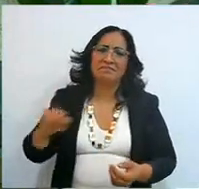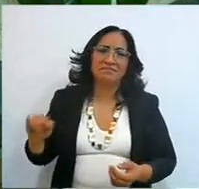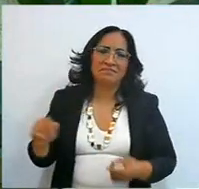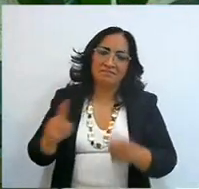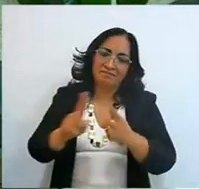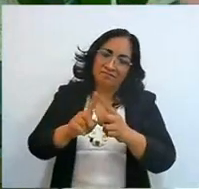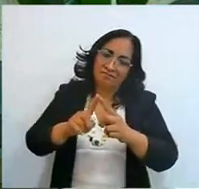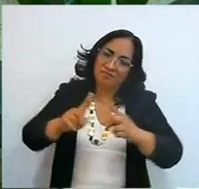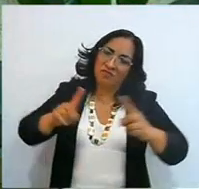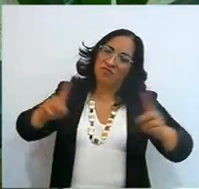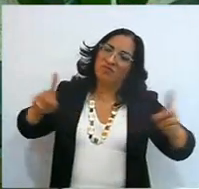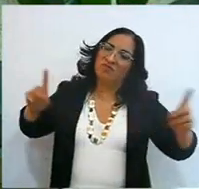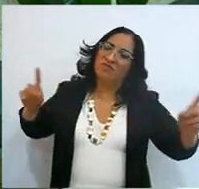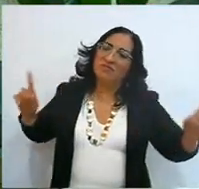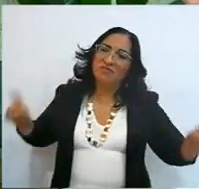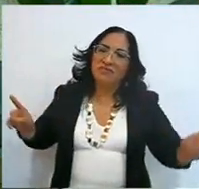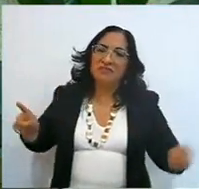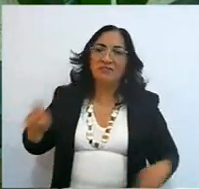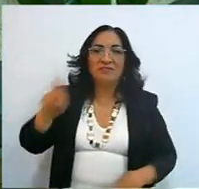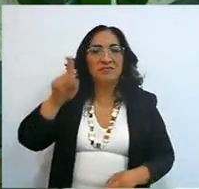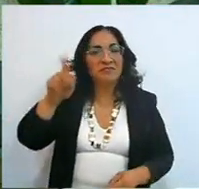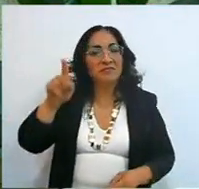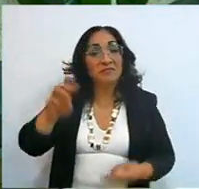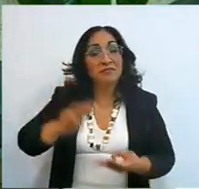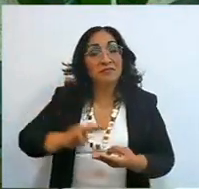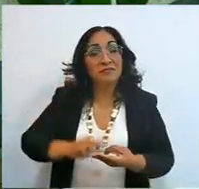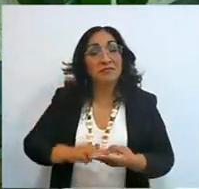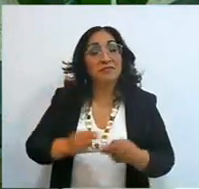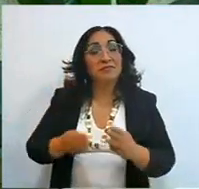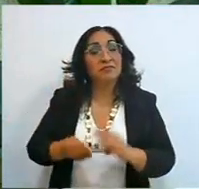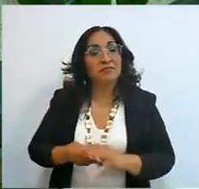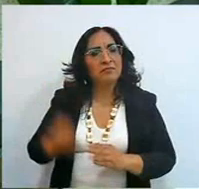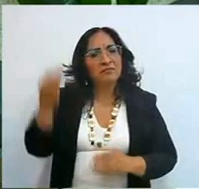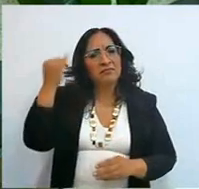our anguish, is the only thing we are going to do, lengthen, really,